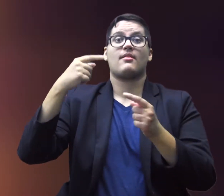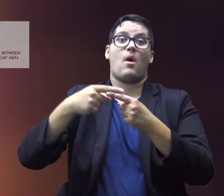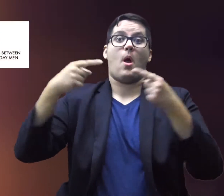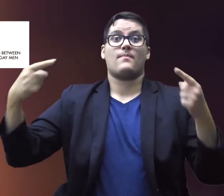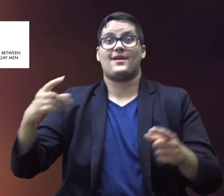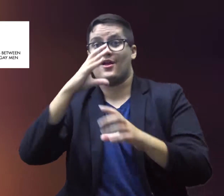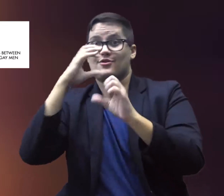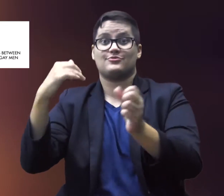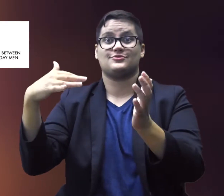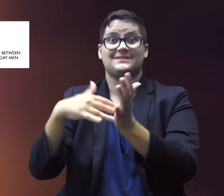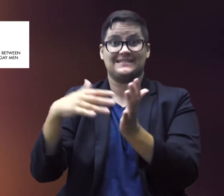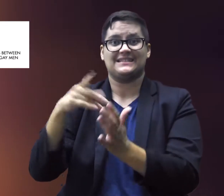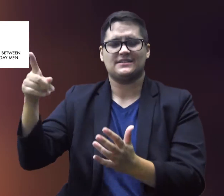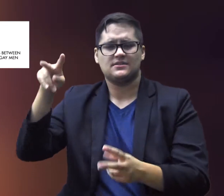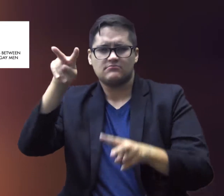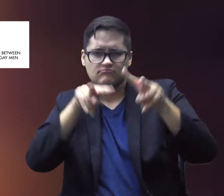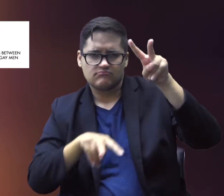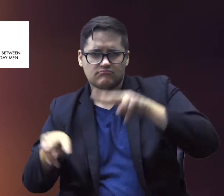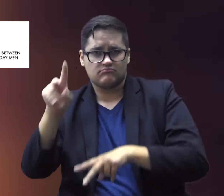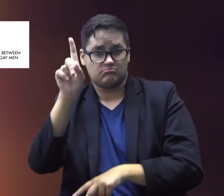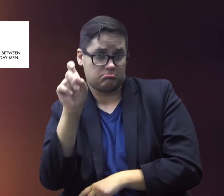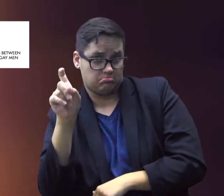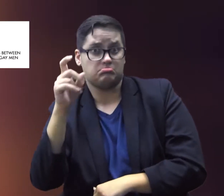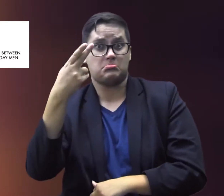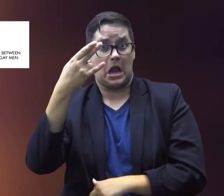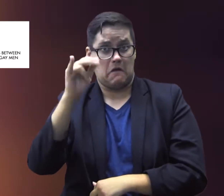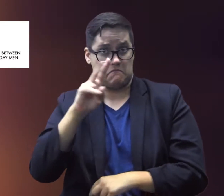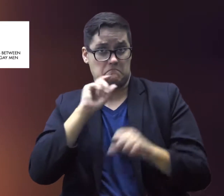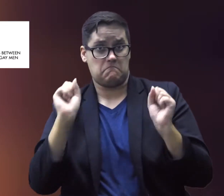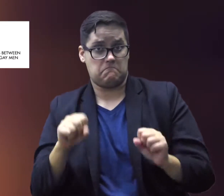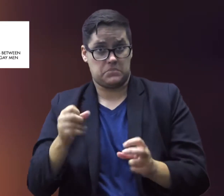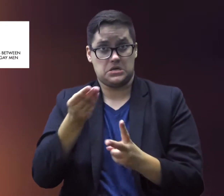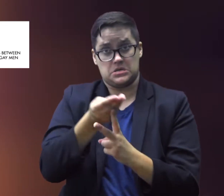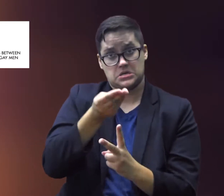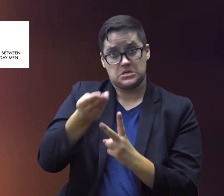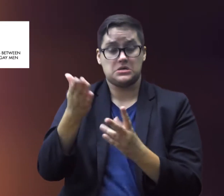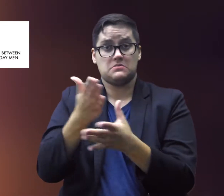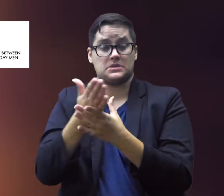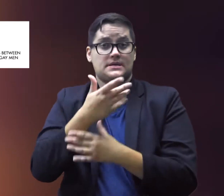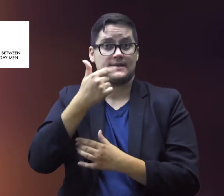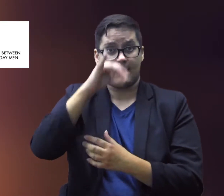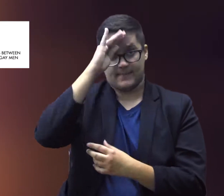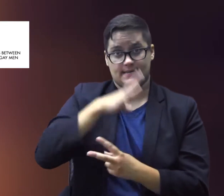The Opposites Attract study looked at whether HIV is transmitted between gay male couples